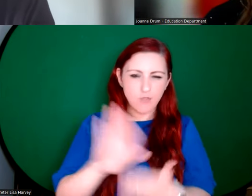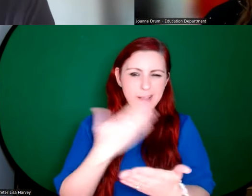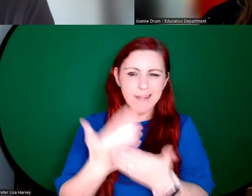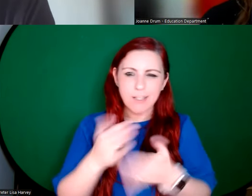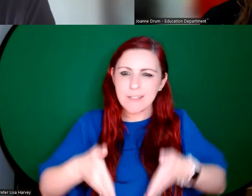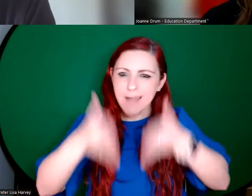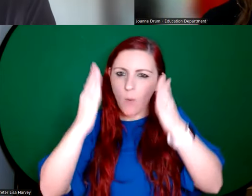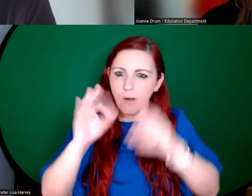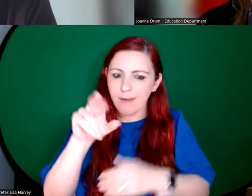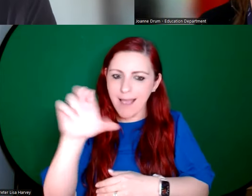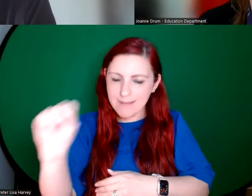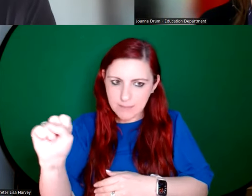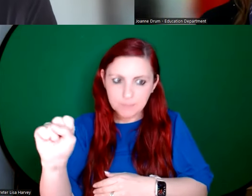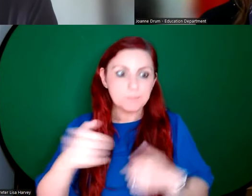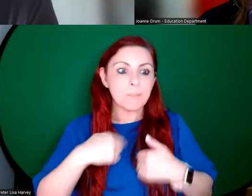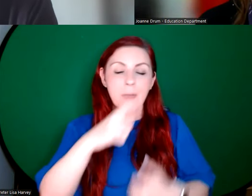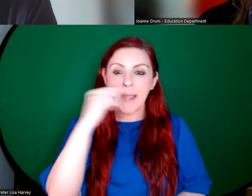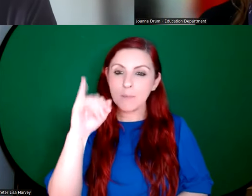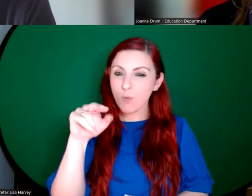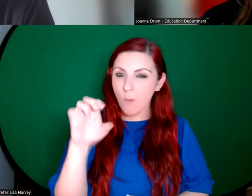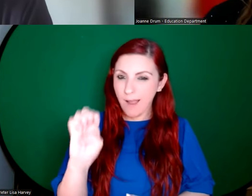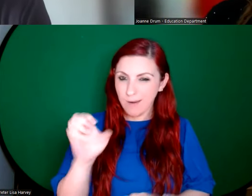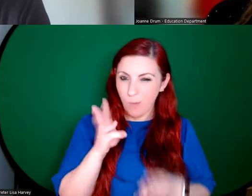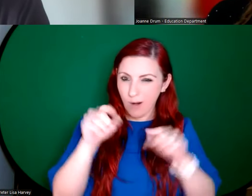the education department here at the National Gallery of Ireland. This is a